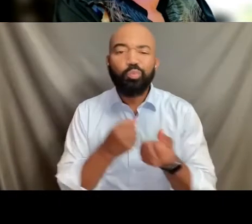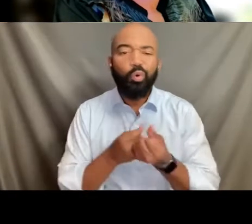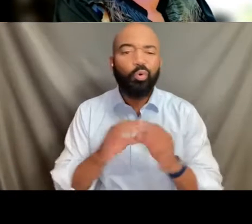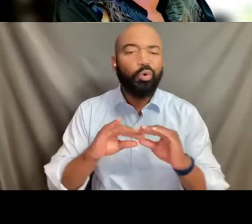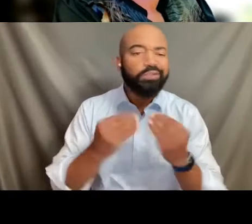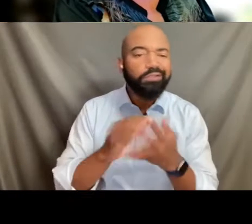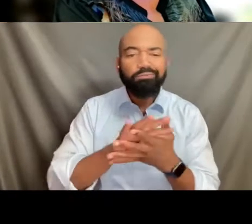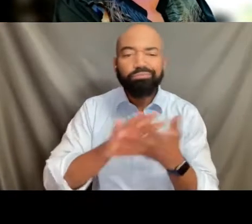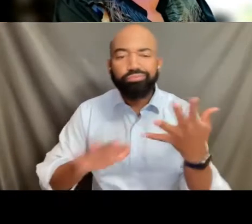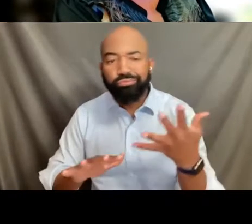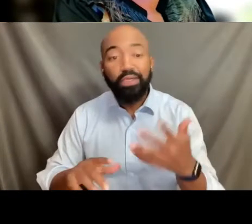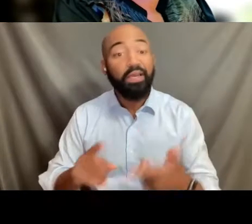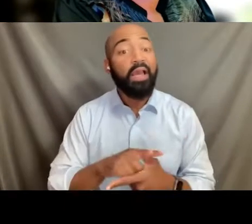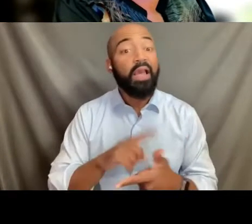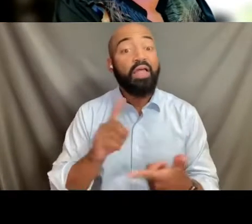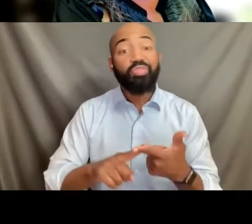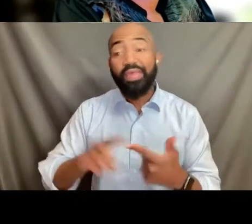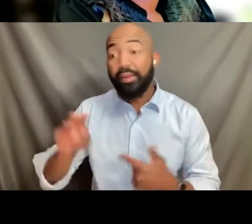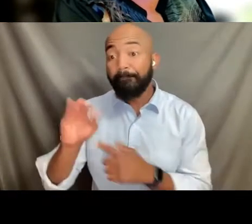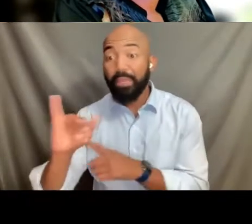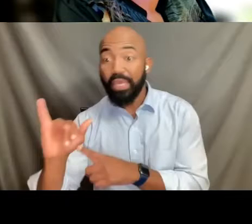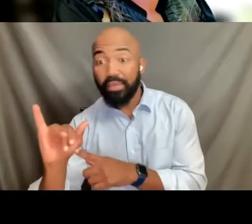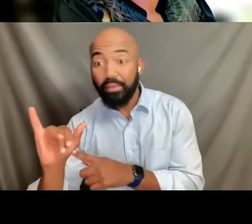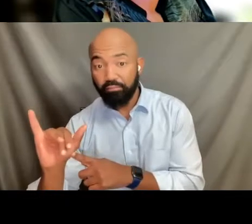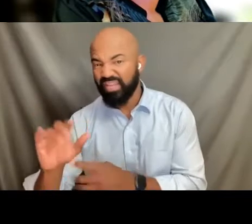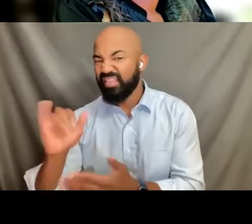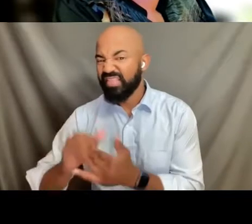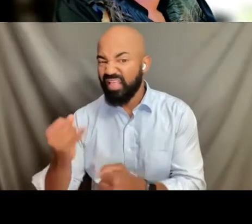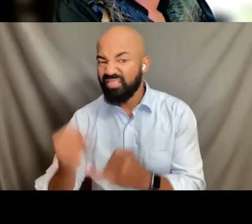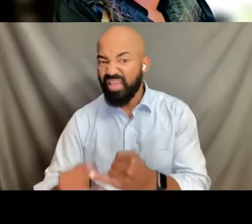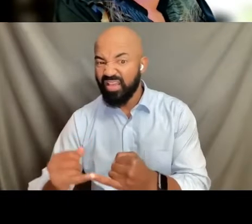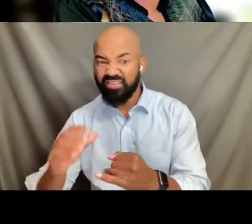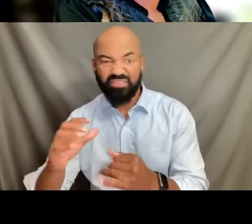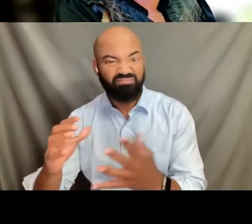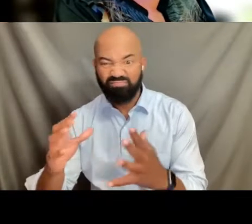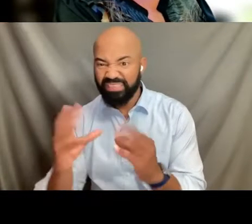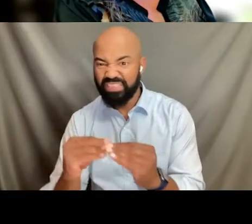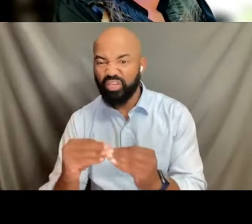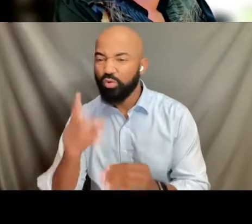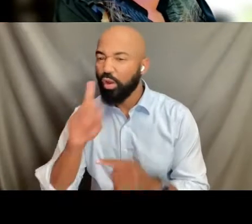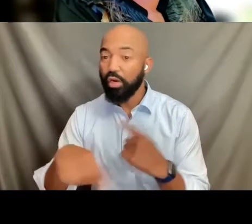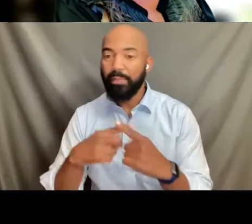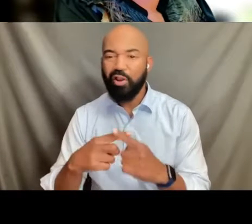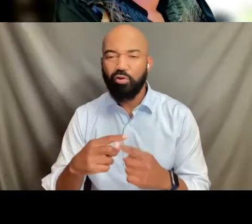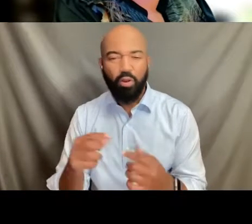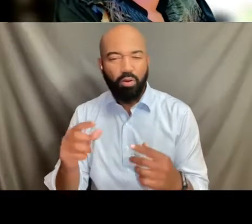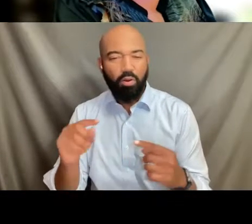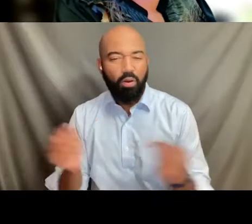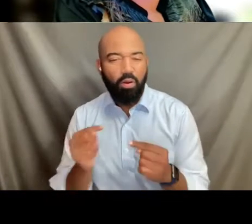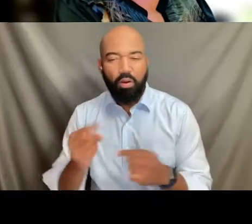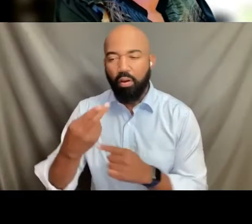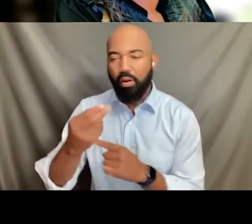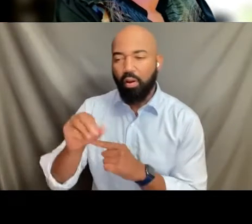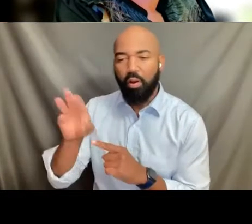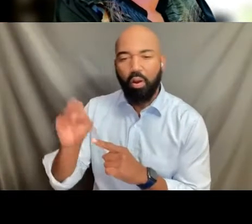on harm reduction since that's such an important concept when we're working with the trans community. Next please.